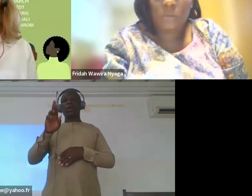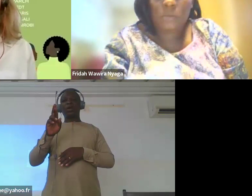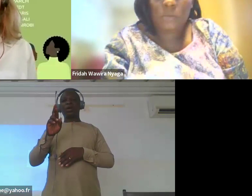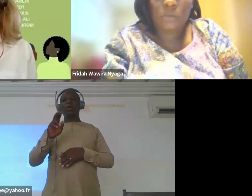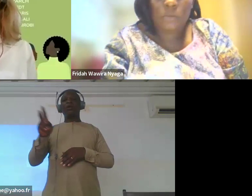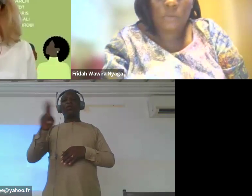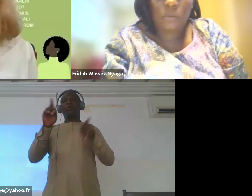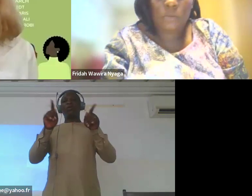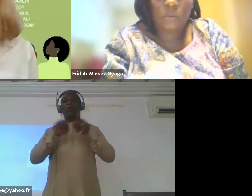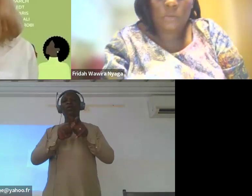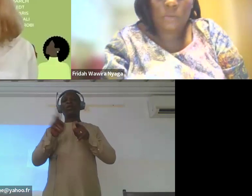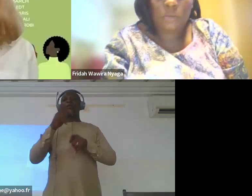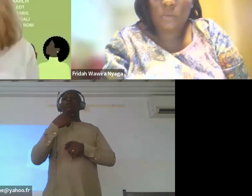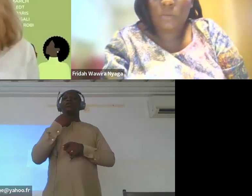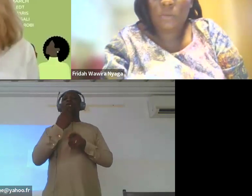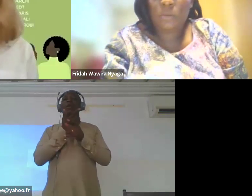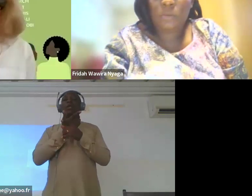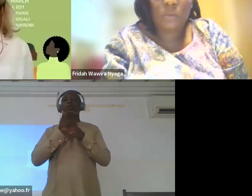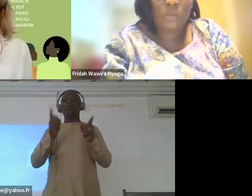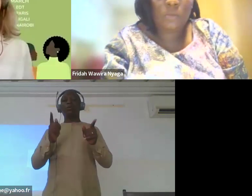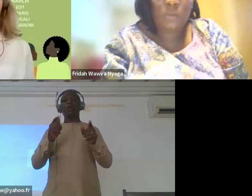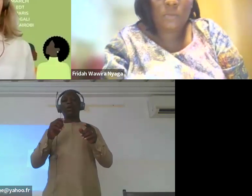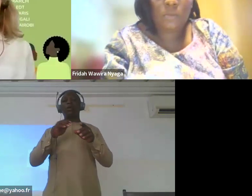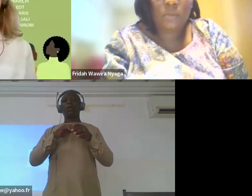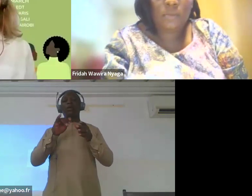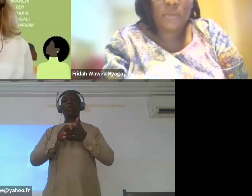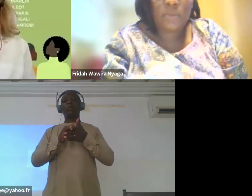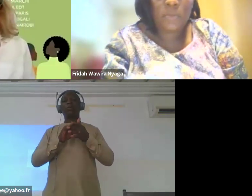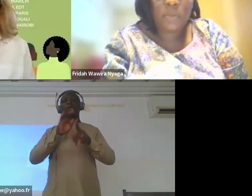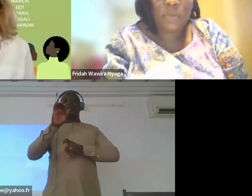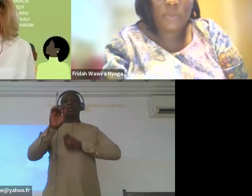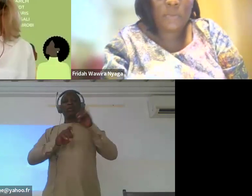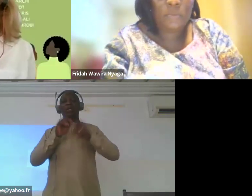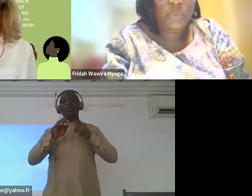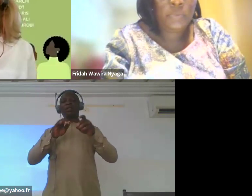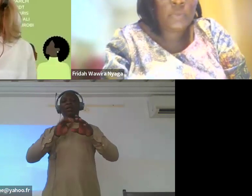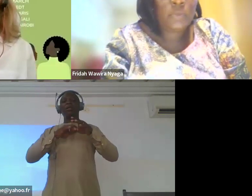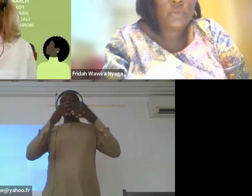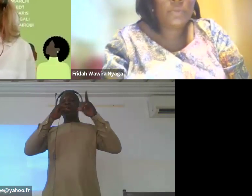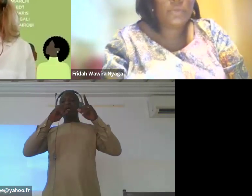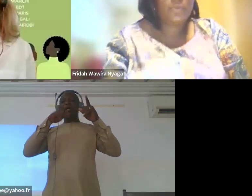in the "Chat" section in the language you prefer.